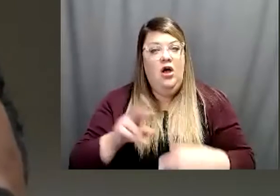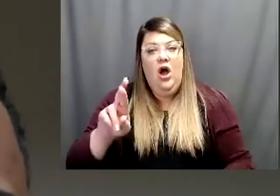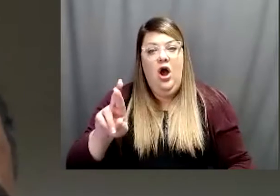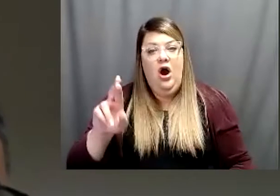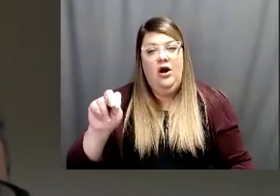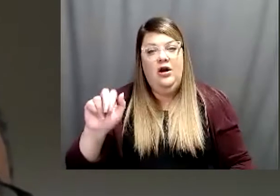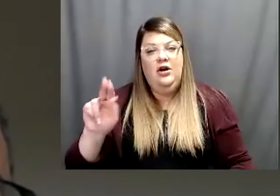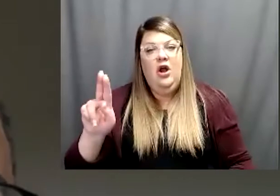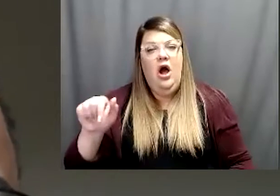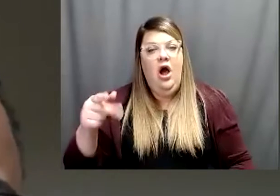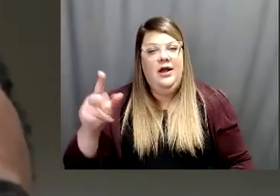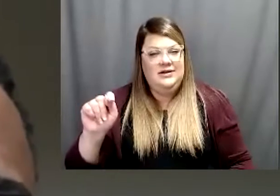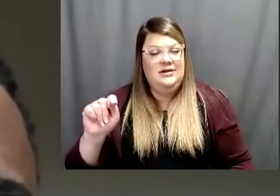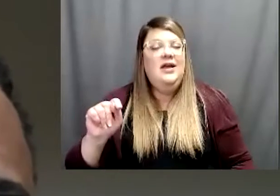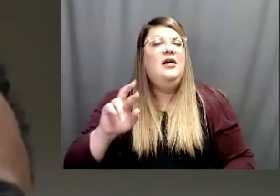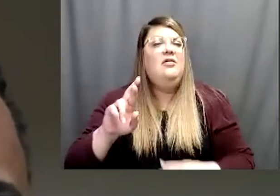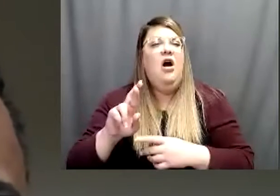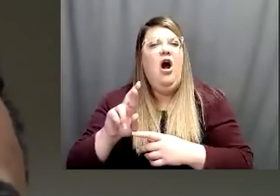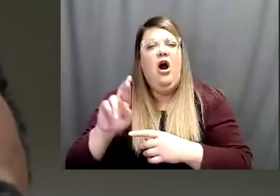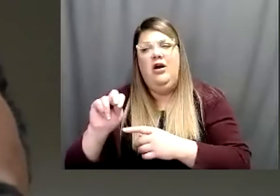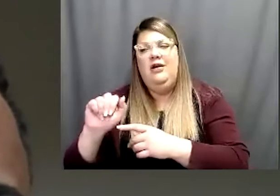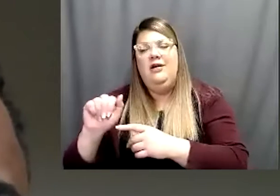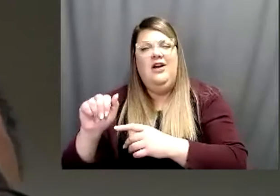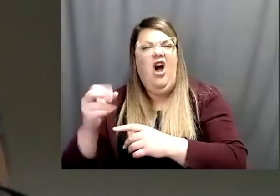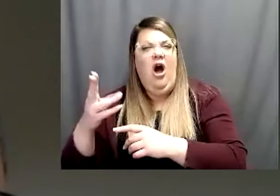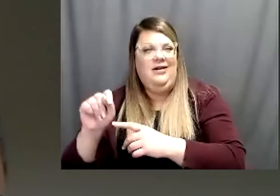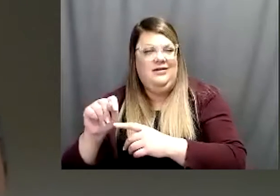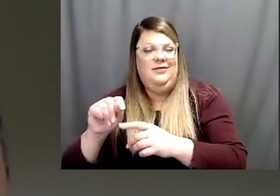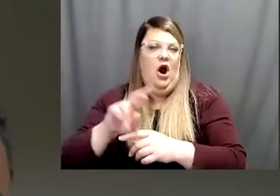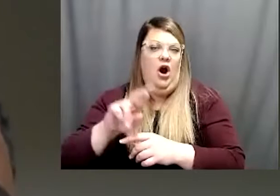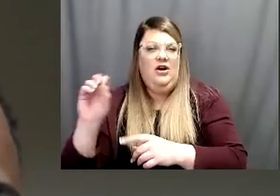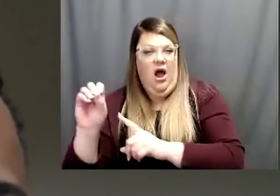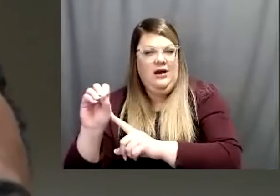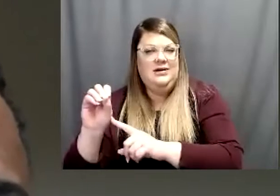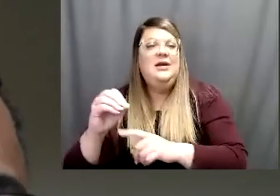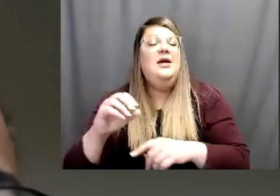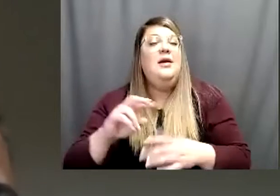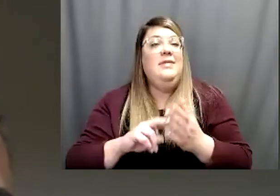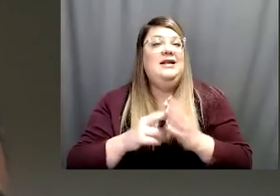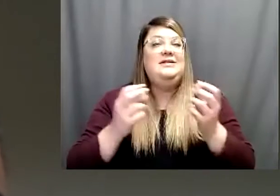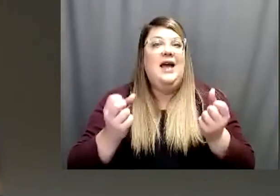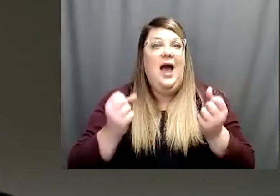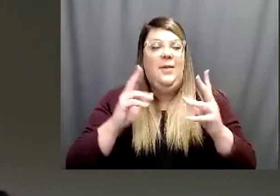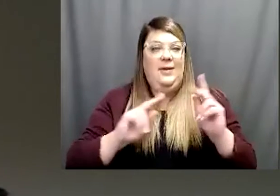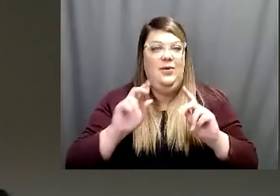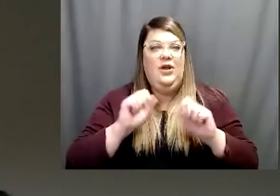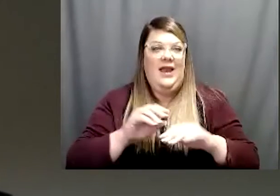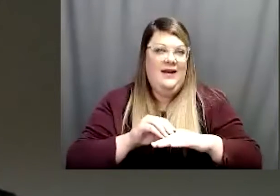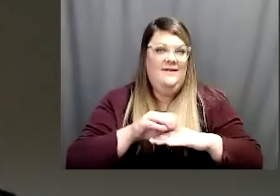looks at how many people one person can infect. So with the the native coronavirus the R naught